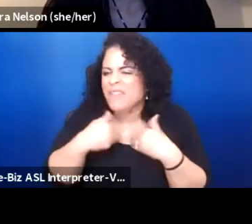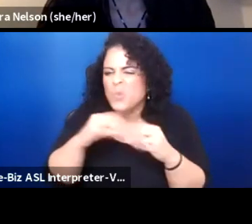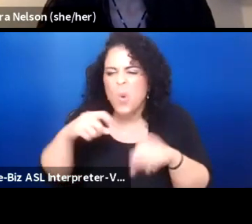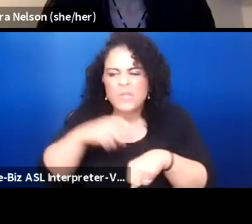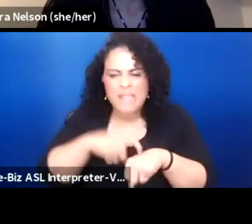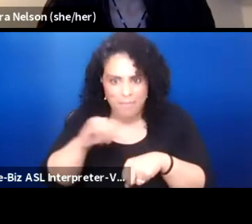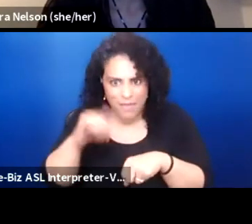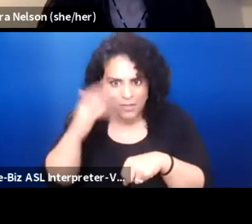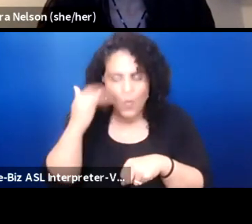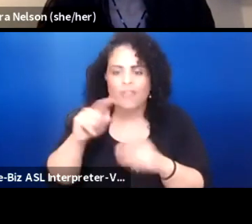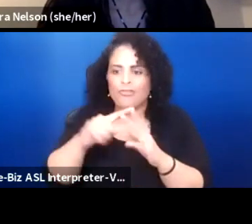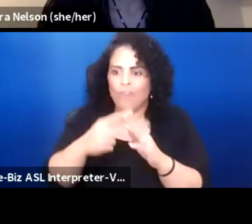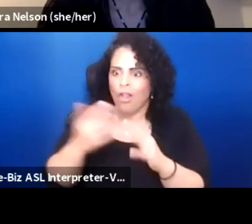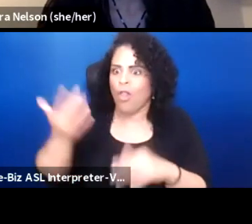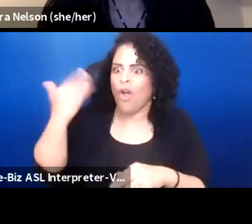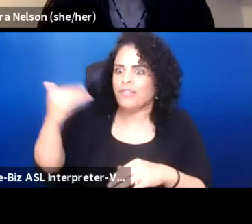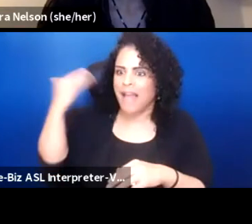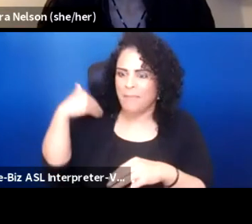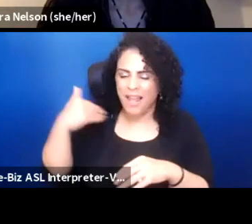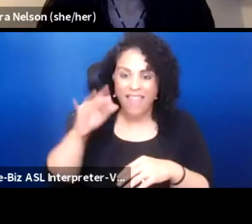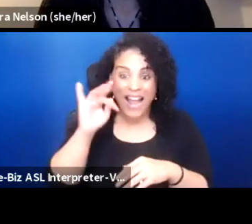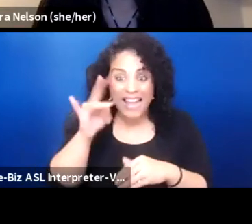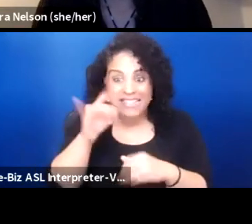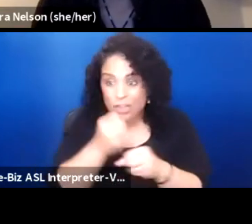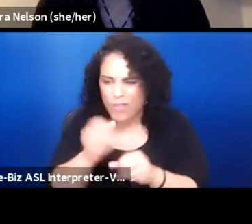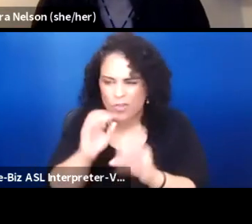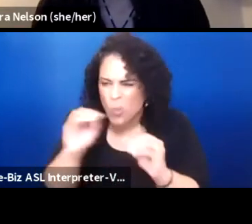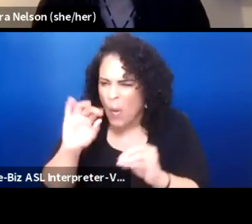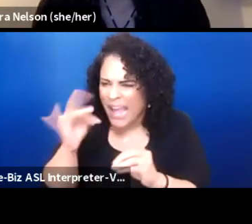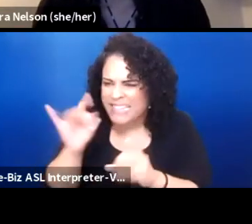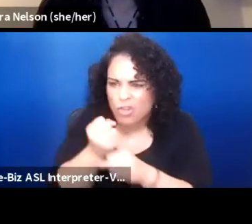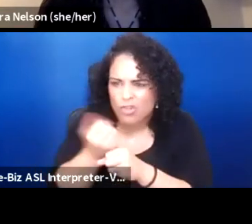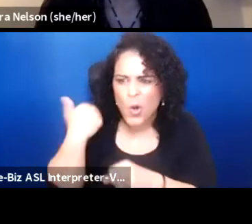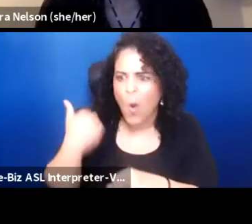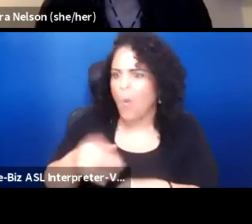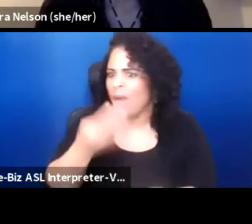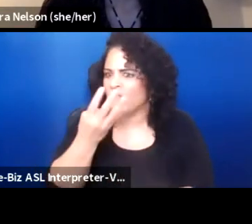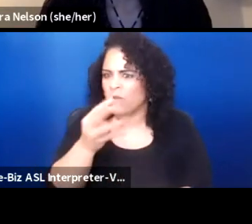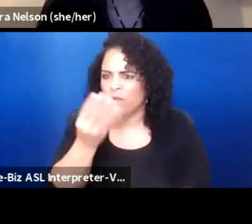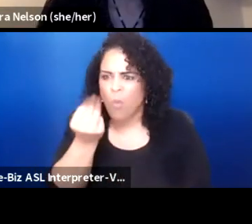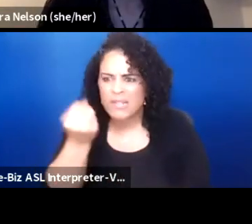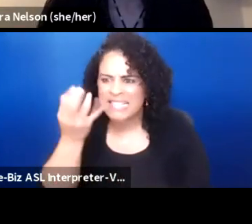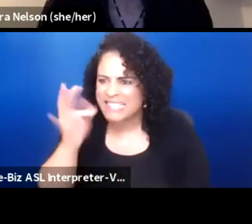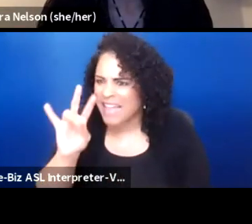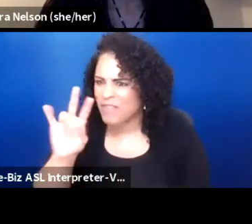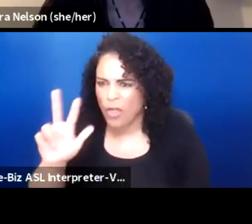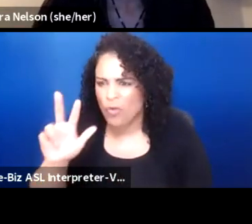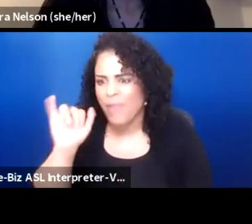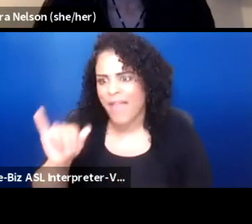There was no, you know, 18 years ago or in 1473 or whatever, it's just a long time ago.